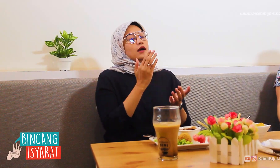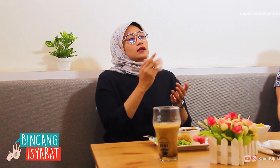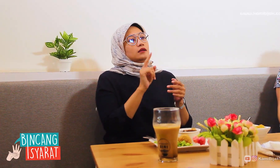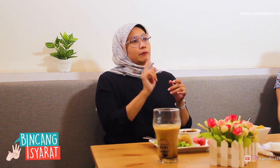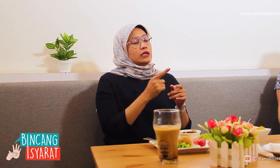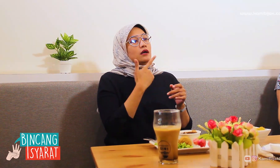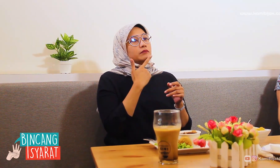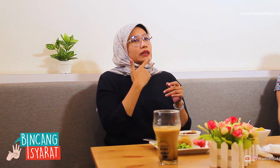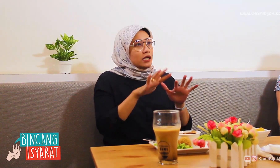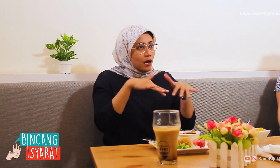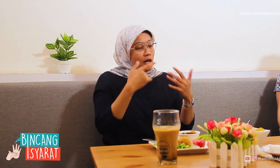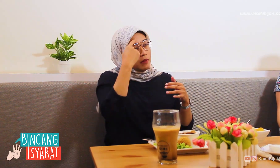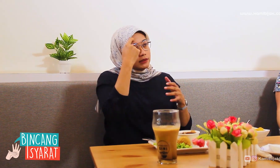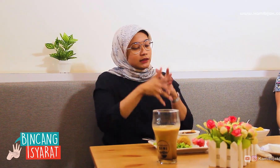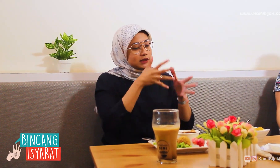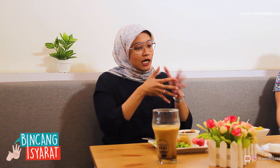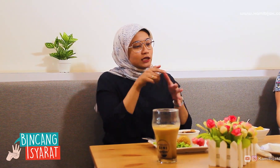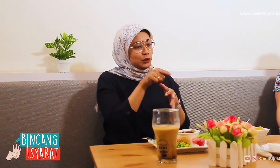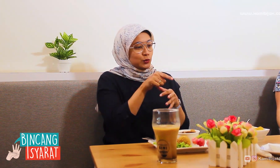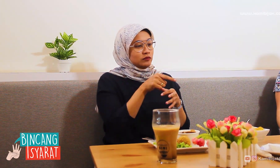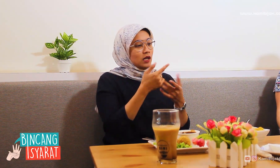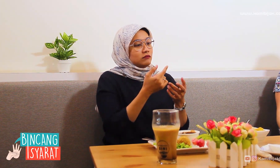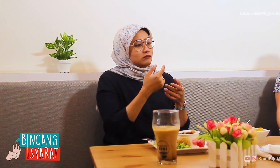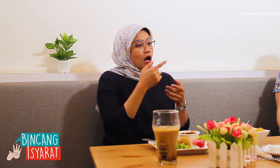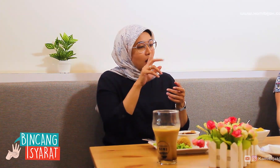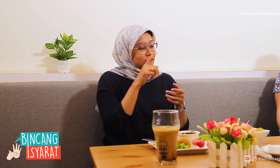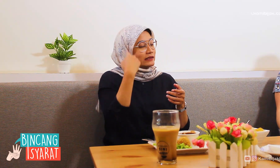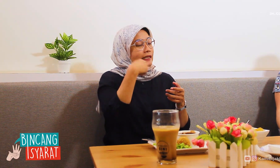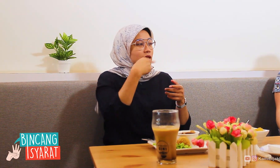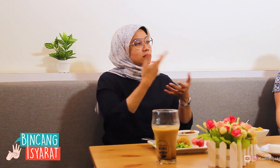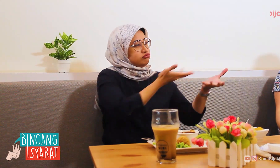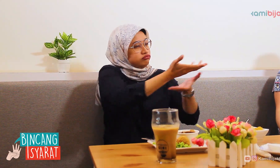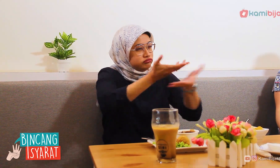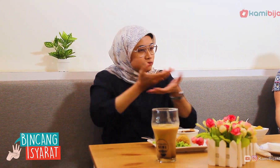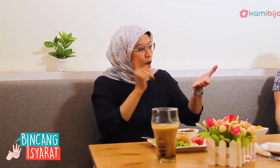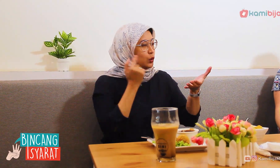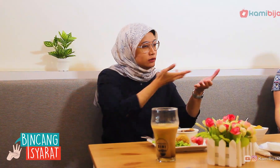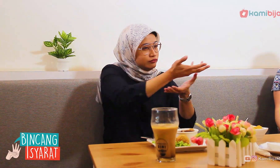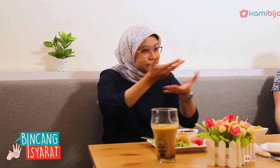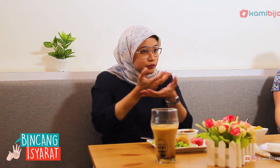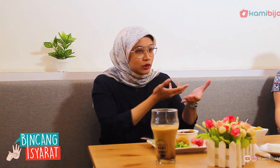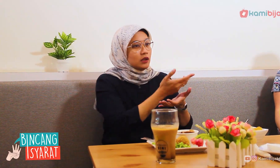Well, the most important thing is learning the sign languages is often socializing with Deaf friends.